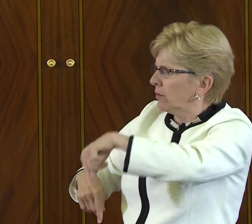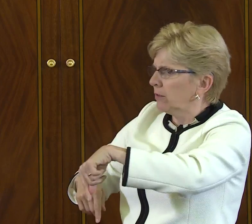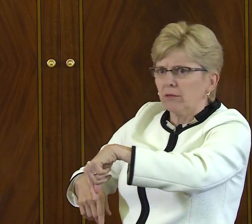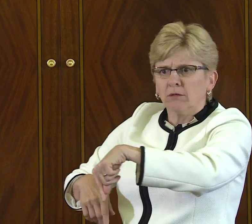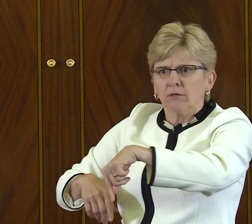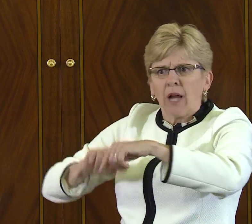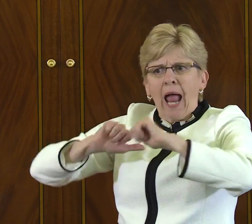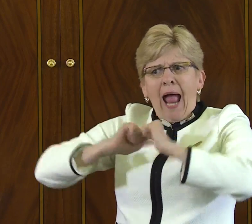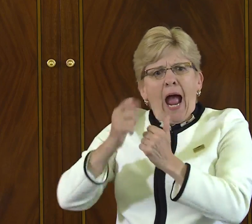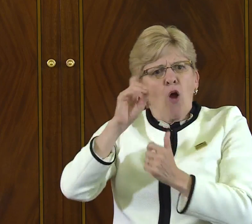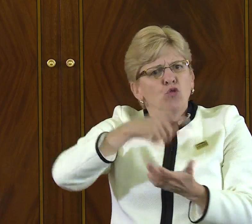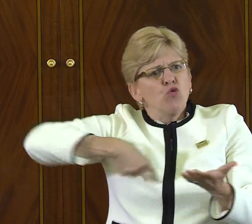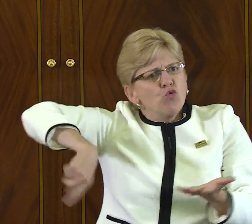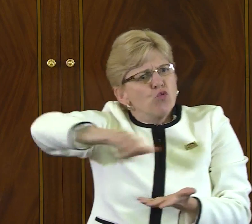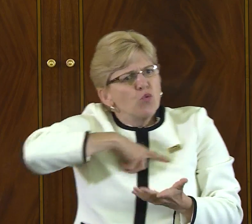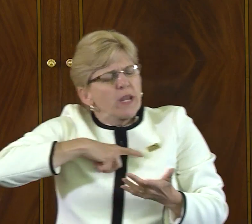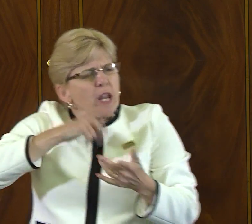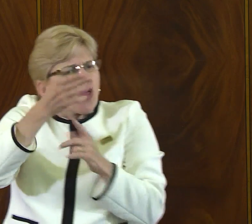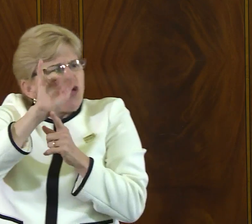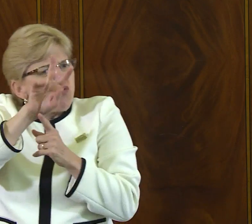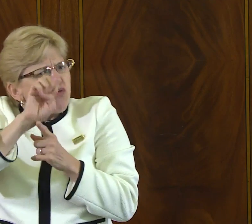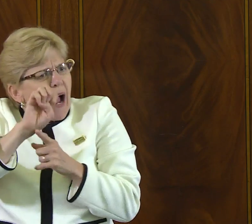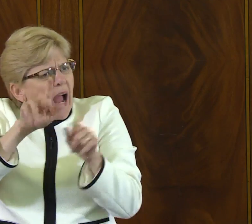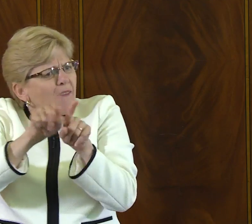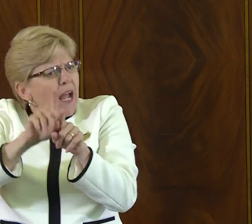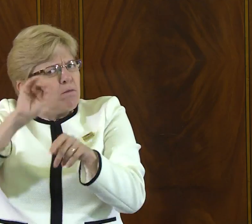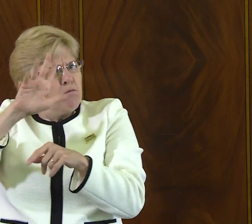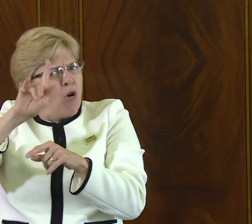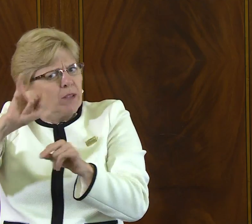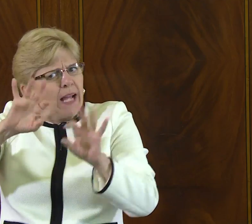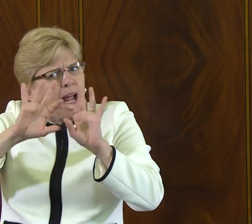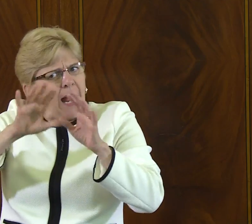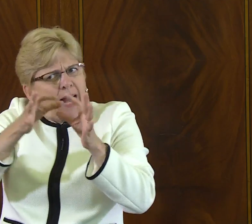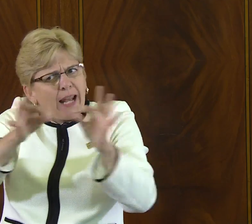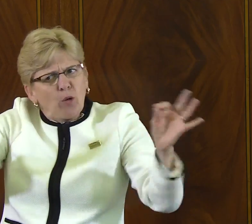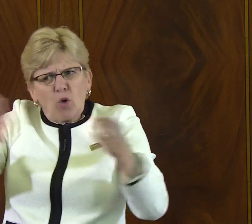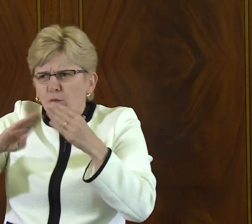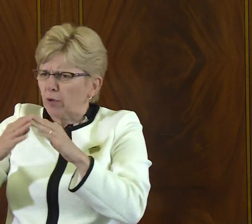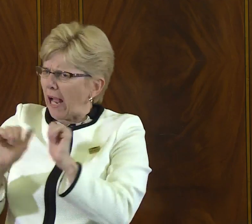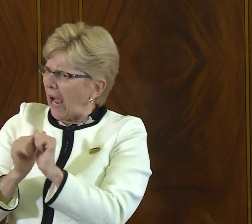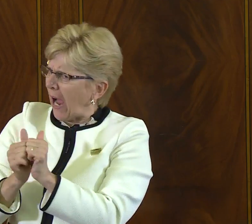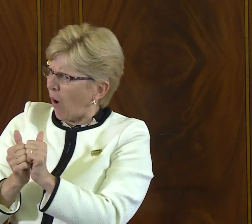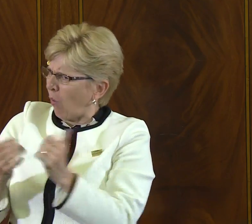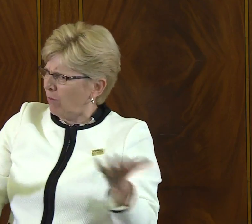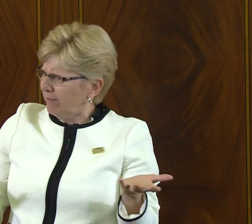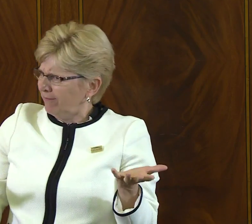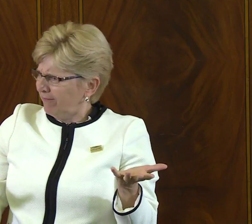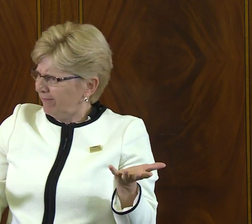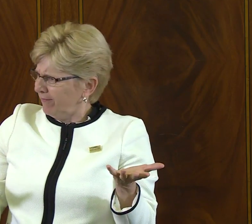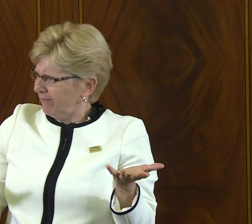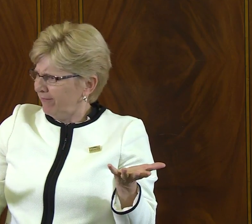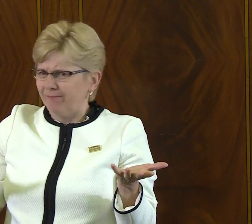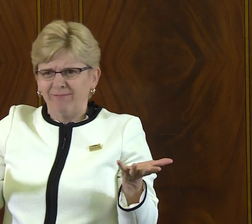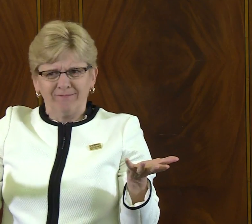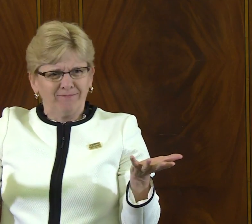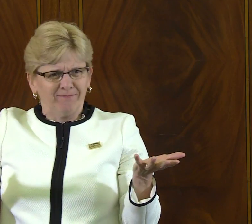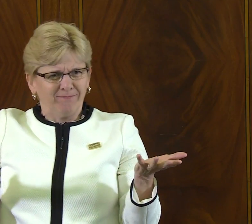the French speaking families, all of them coming together with us, thriving together in a multi-lingual community.